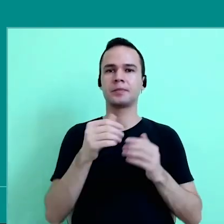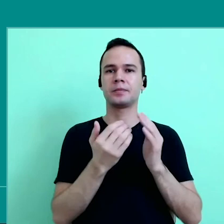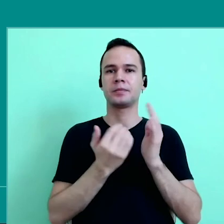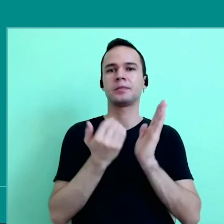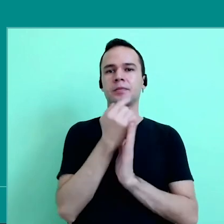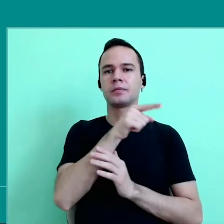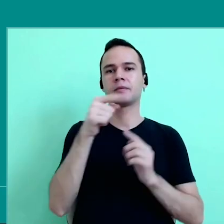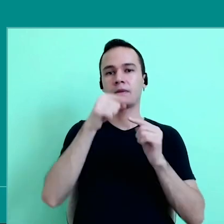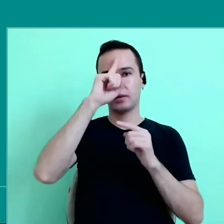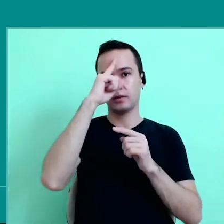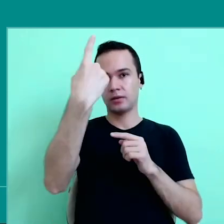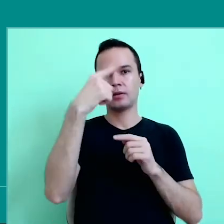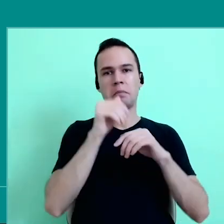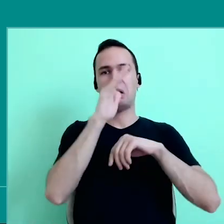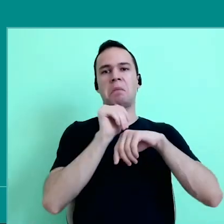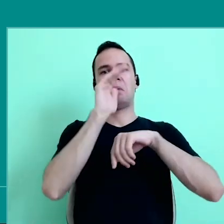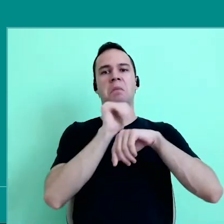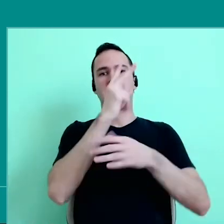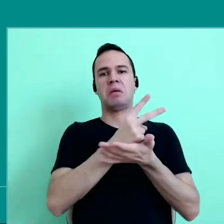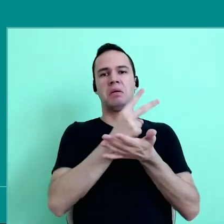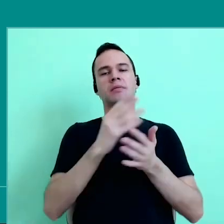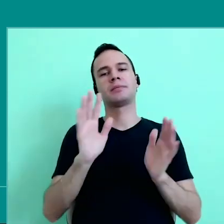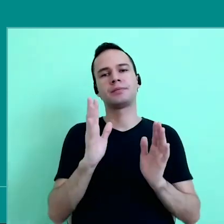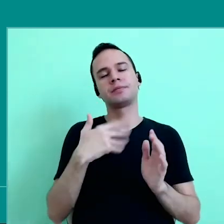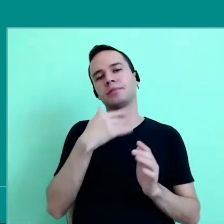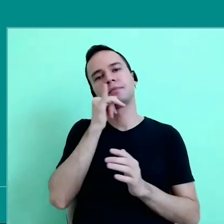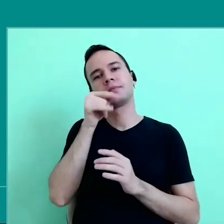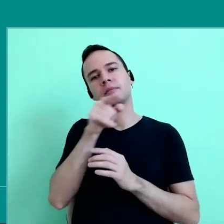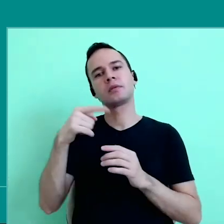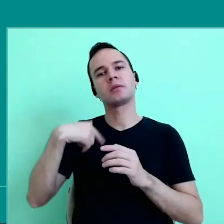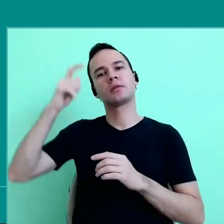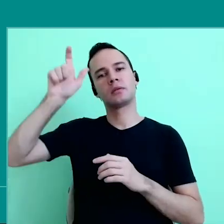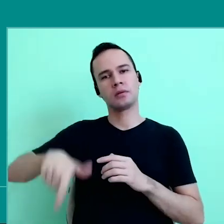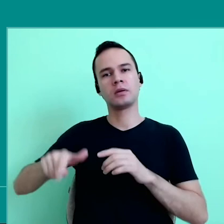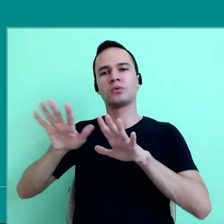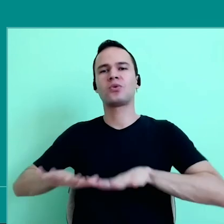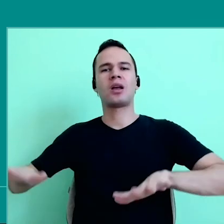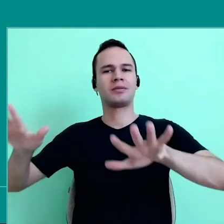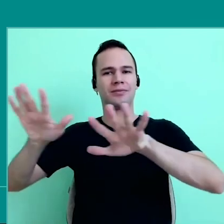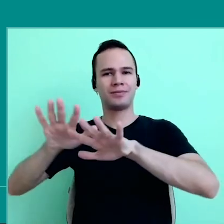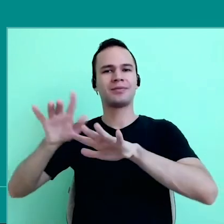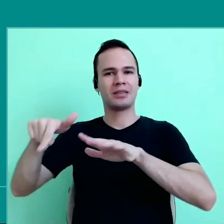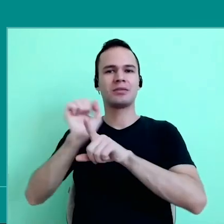than this idea of more, more, more. I believe that, as a civilization, as a human society,